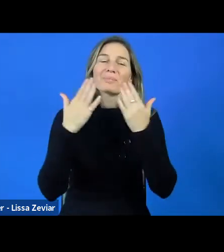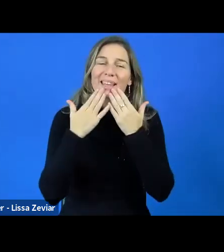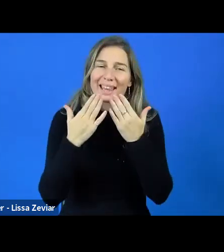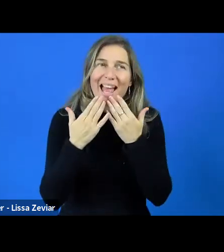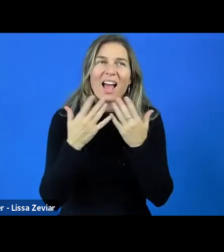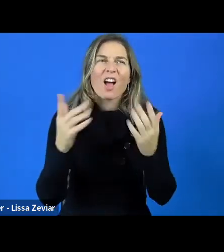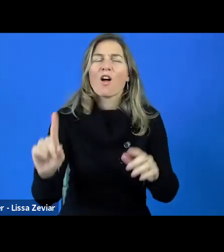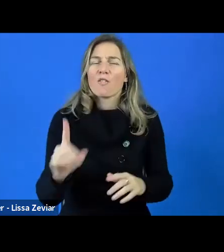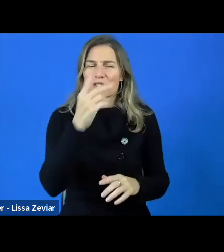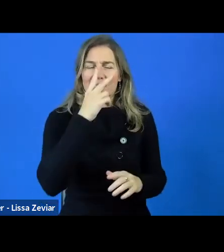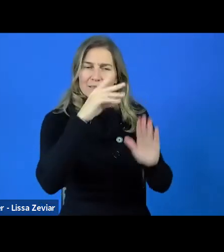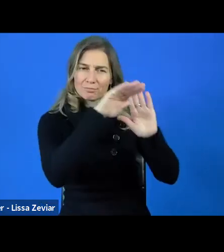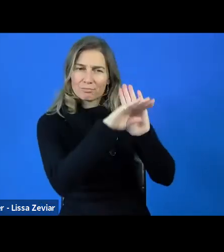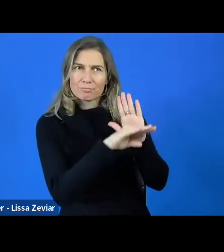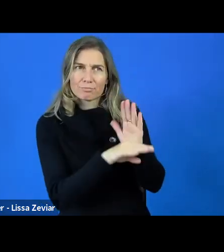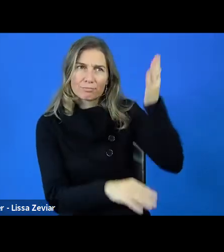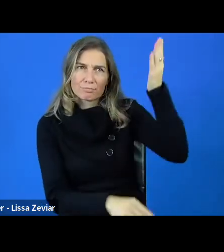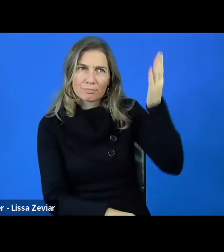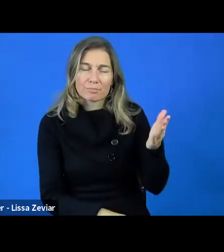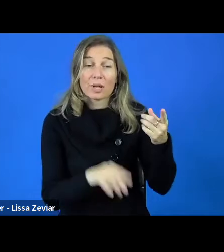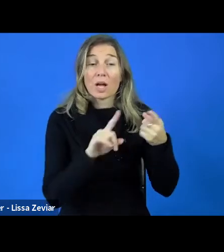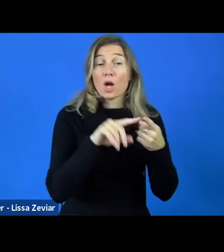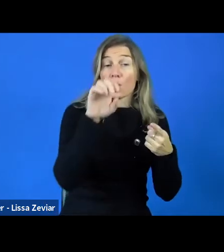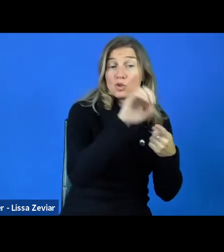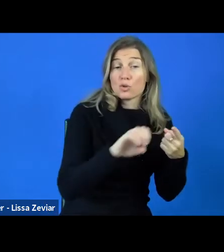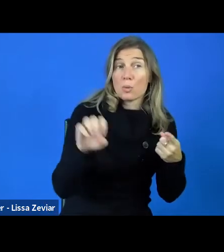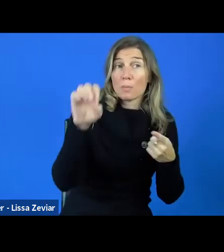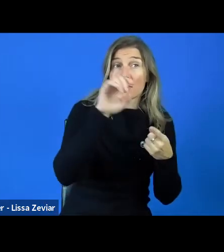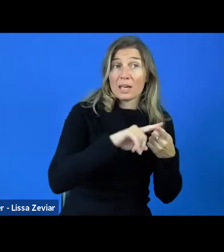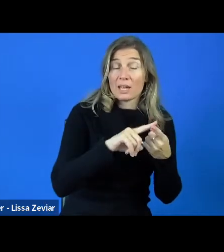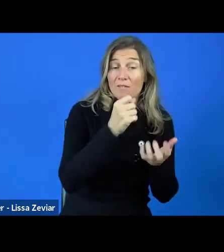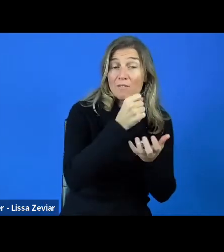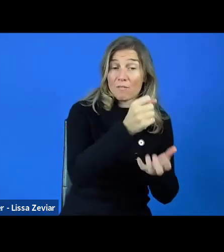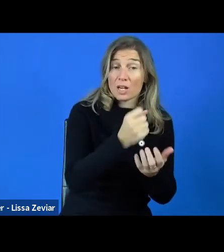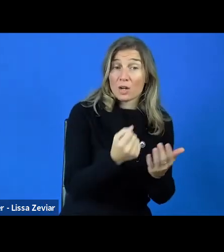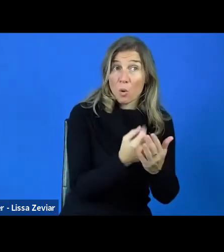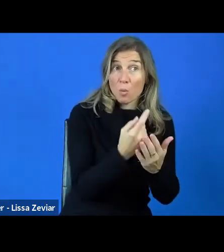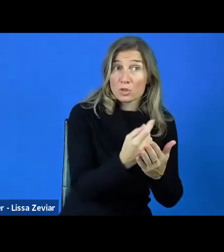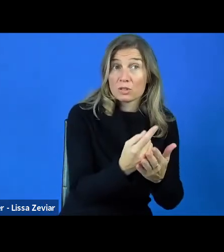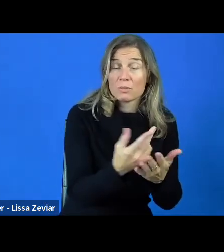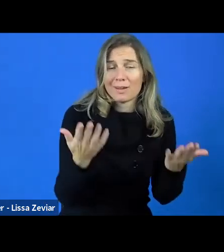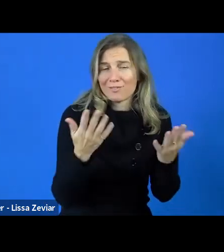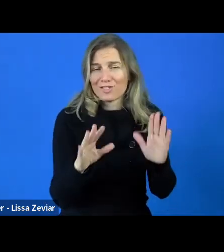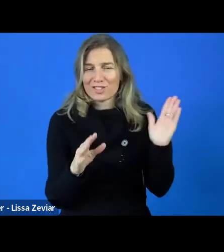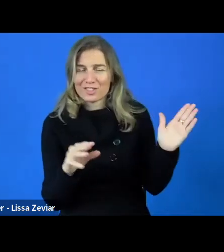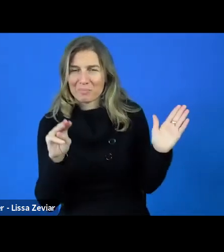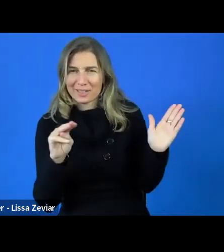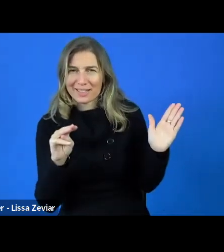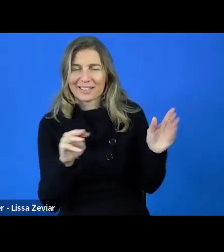that Magdalena in fact has presented, why the participation of people with disabilities, the participation of DPOs